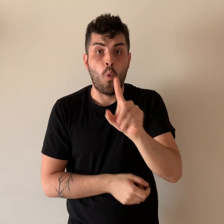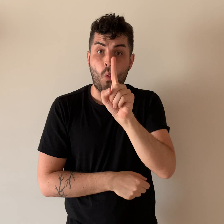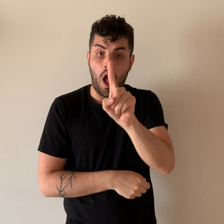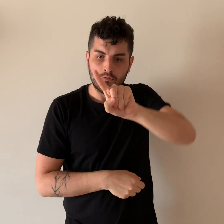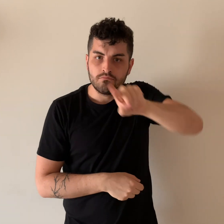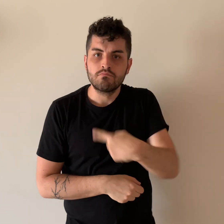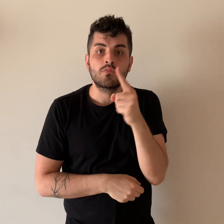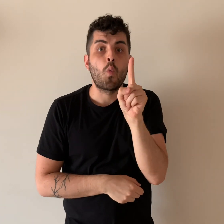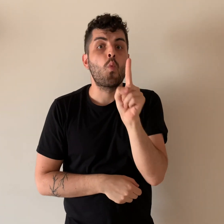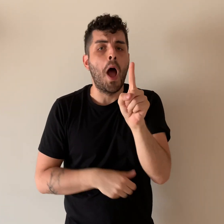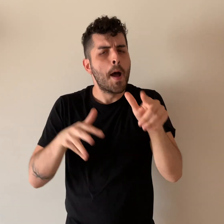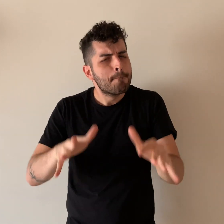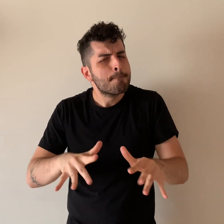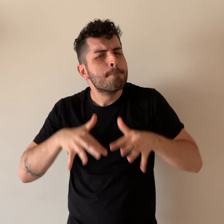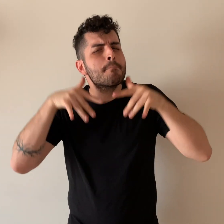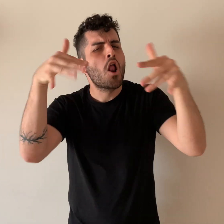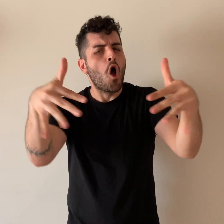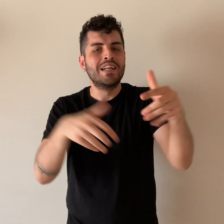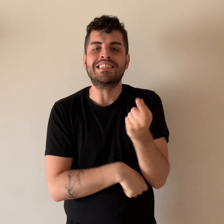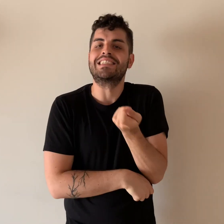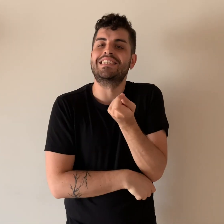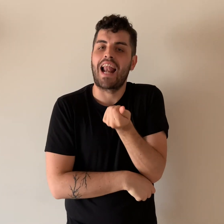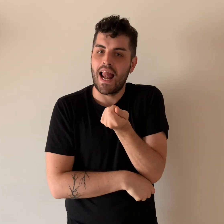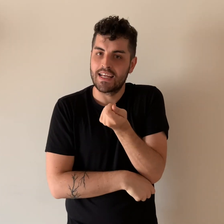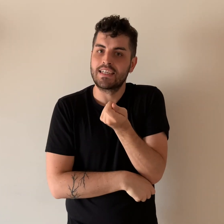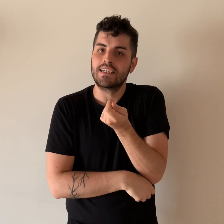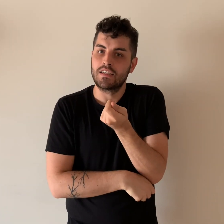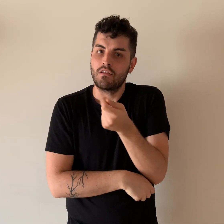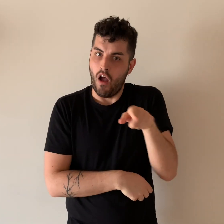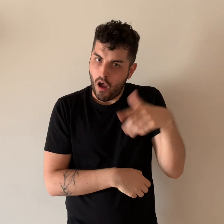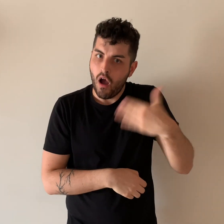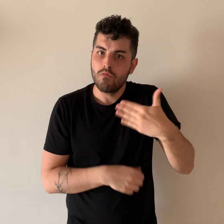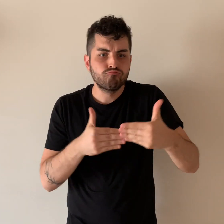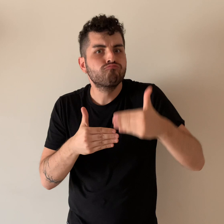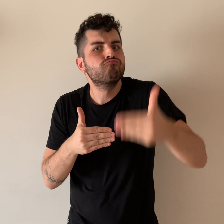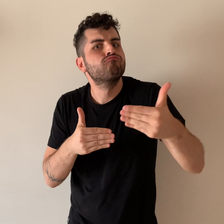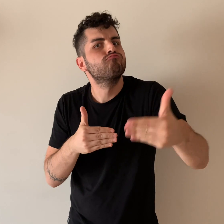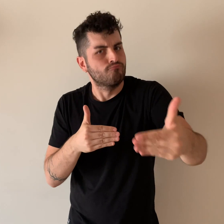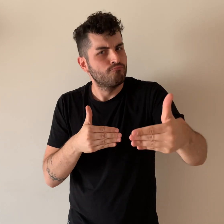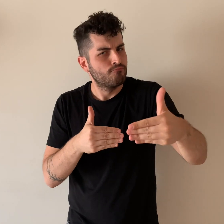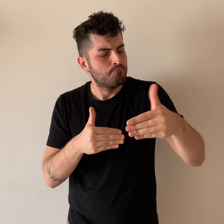were spent on this project. There are no announced plans yet